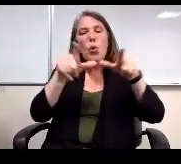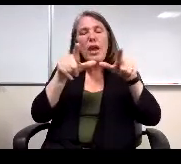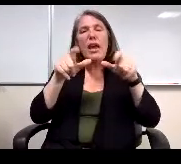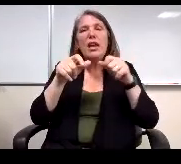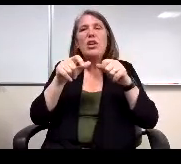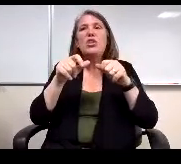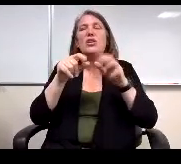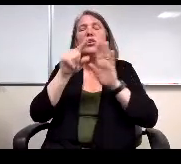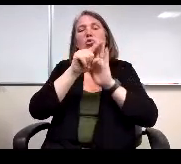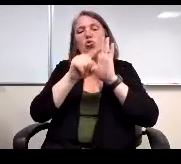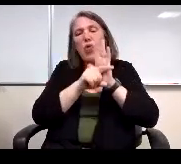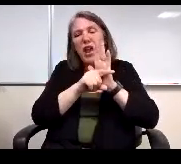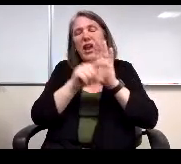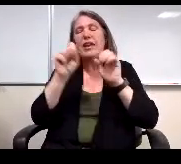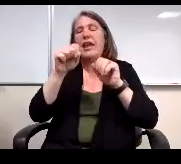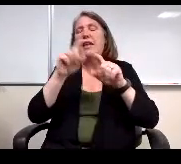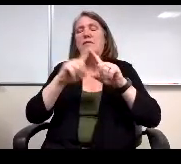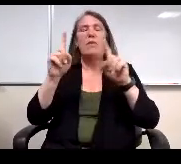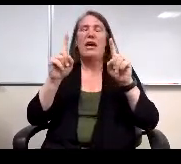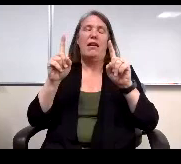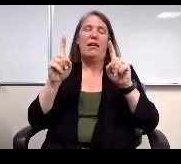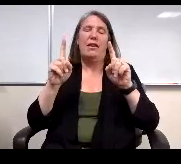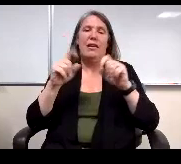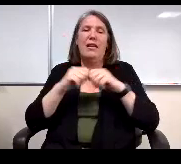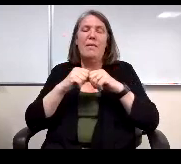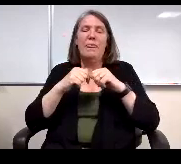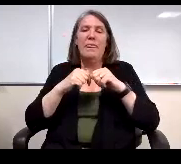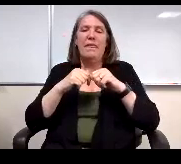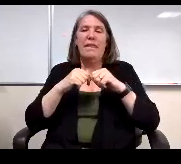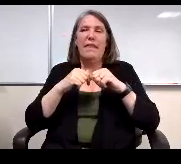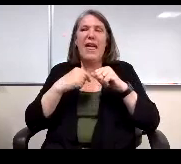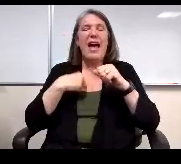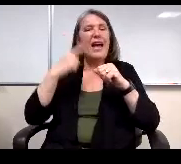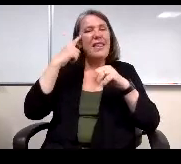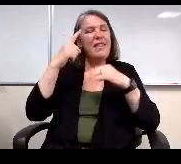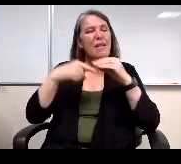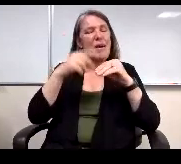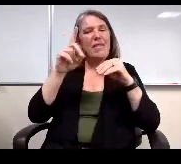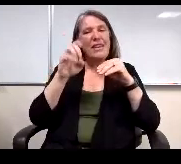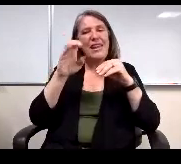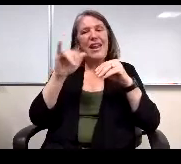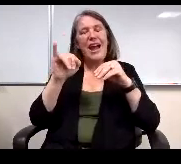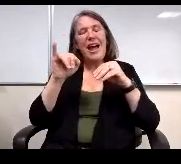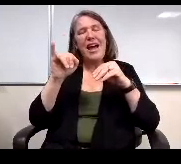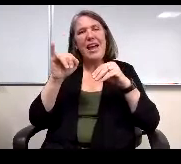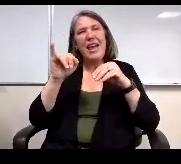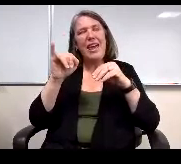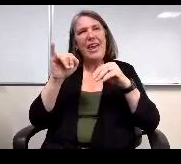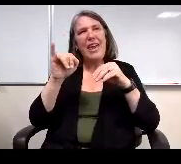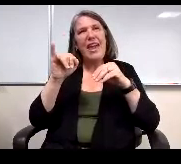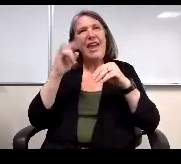I think about the DI initiative and I think to myself, wow, wouldn't that be good to have this data broken down?